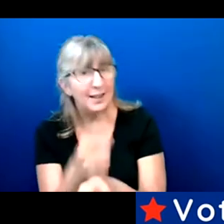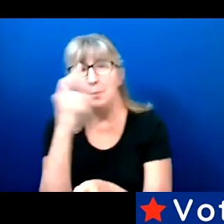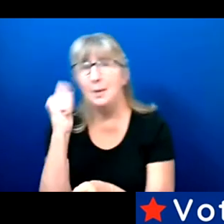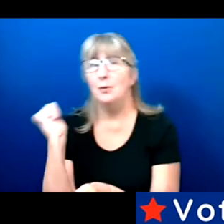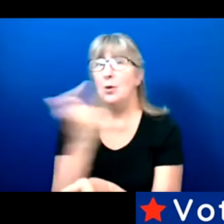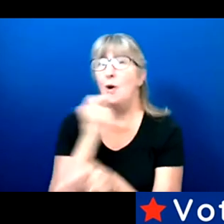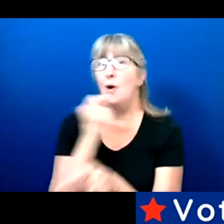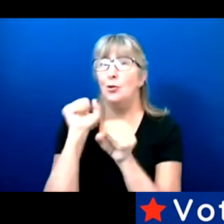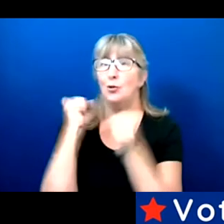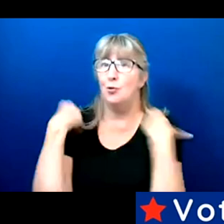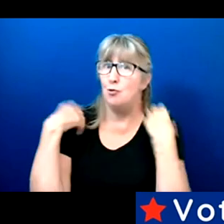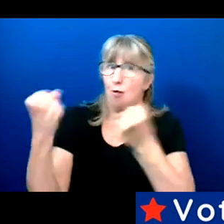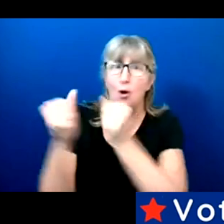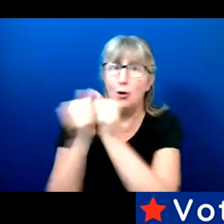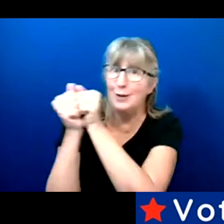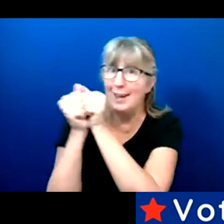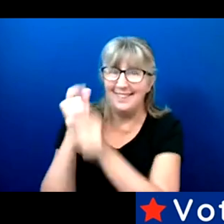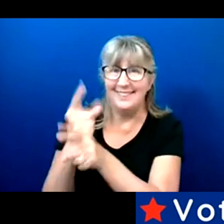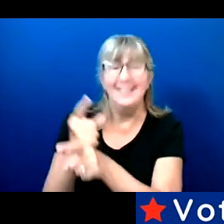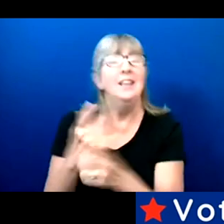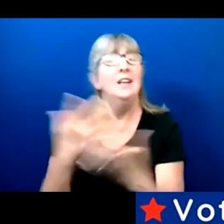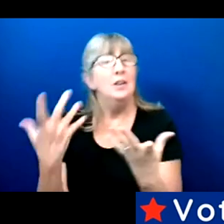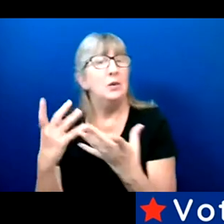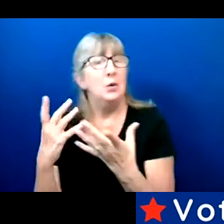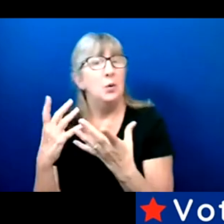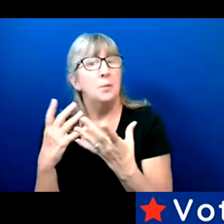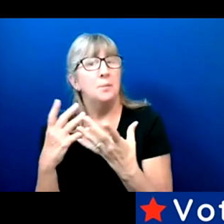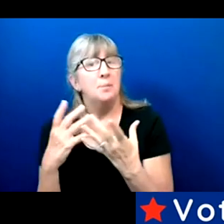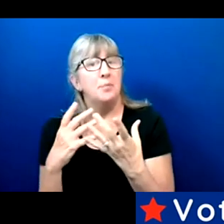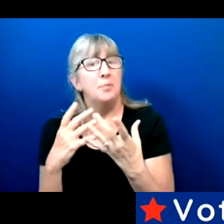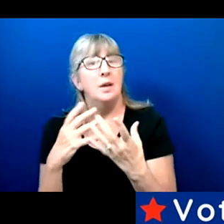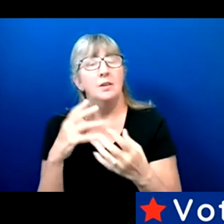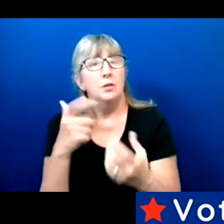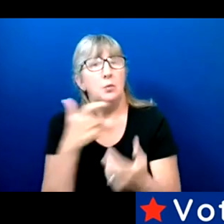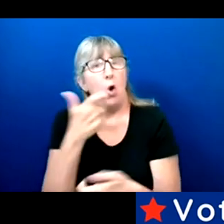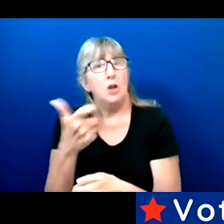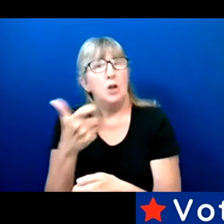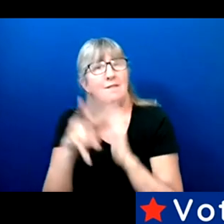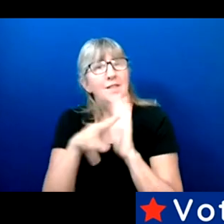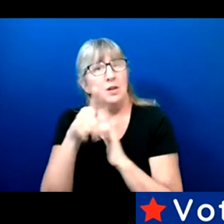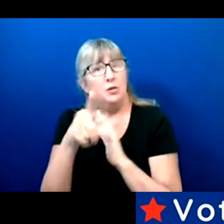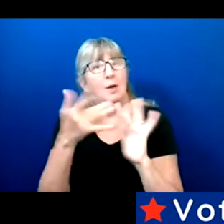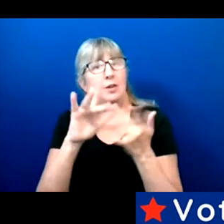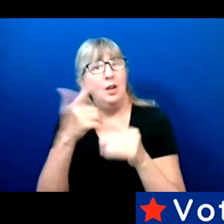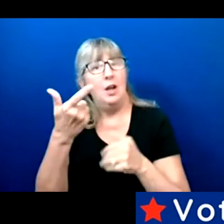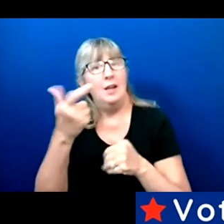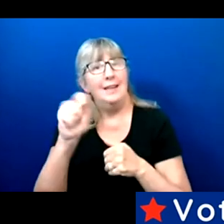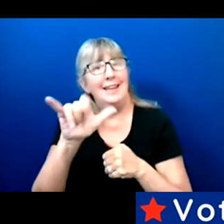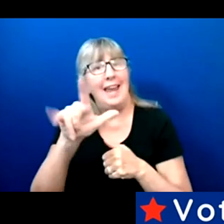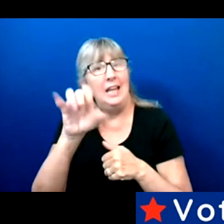So along those lines, just watching some videos you have online, Gaylon, I know you understand